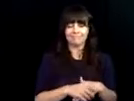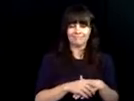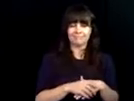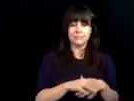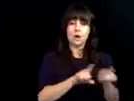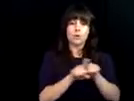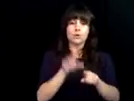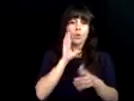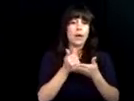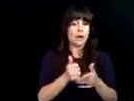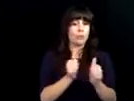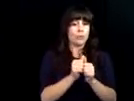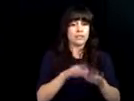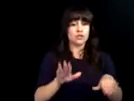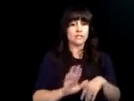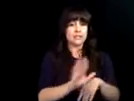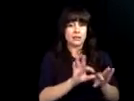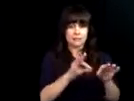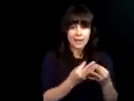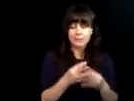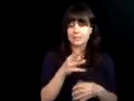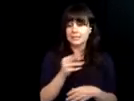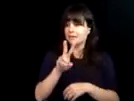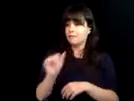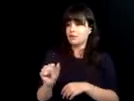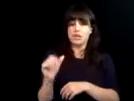tools, and the training to help sustain those dreams.